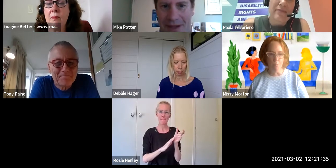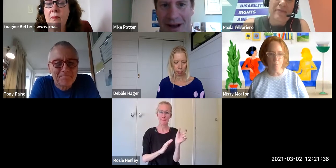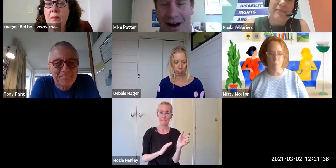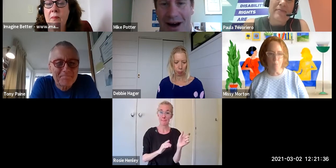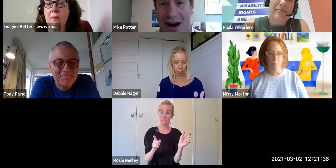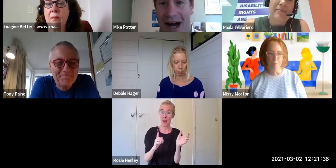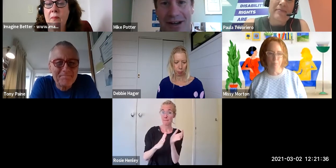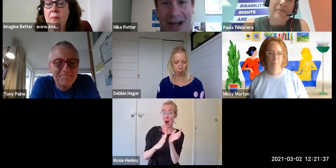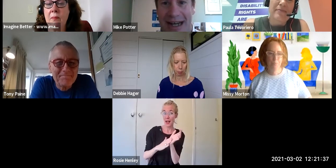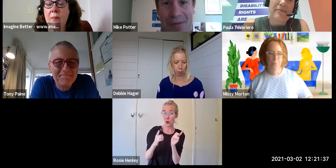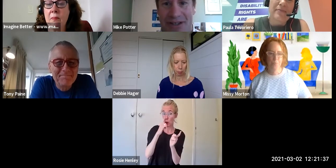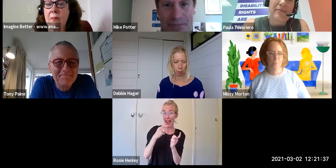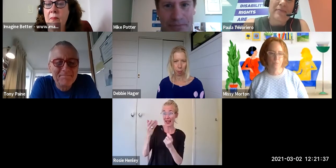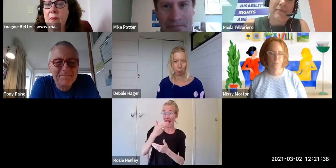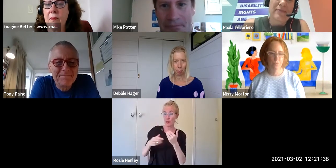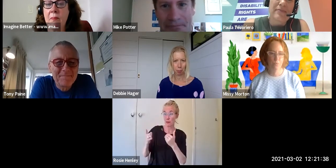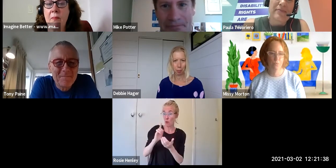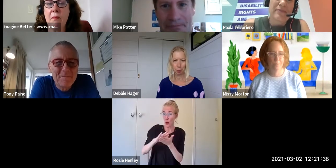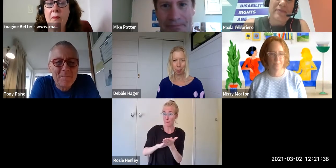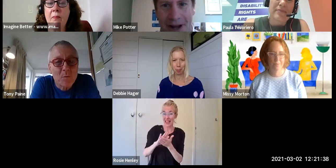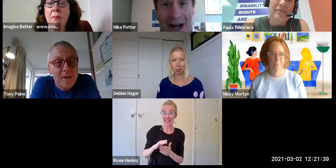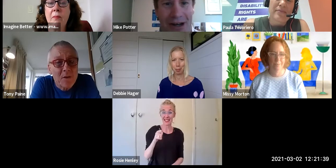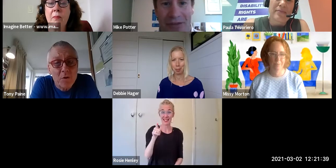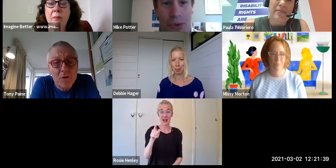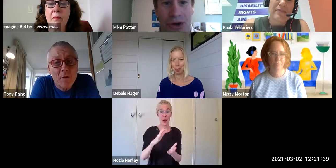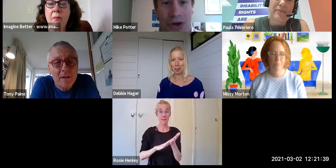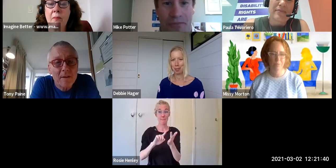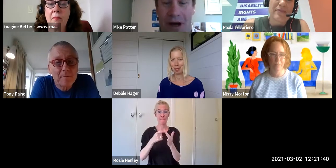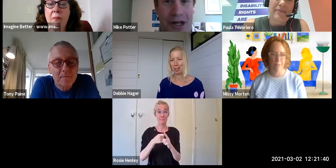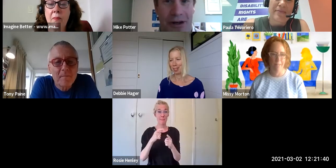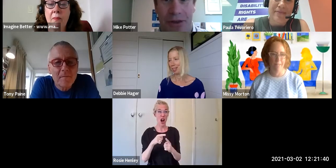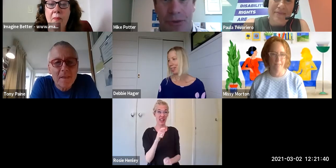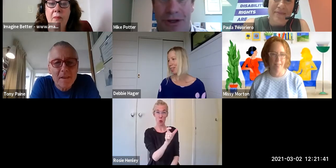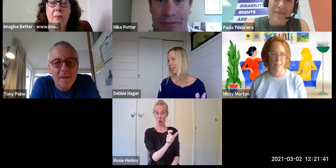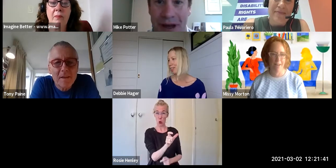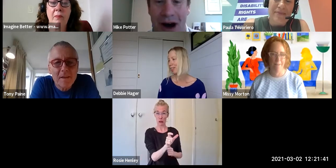[Mike Potter] I don't like ableism. I don't like these words. I don't like hearing sexism.